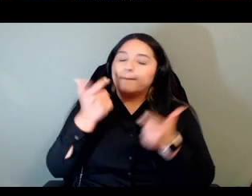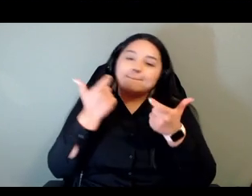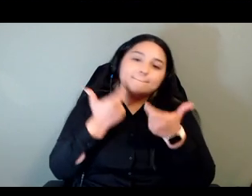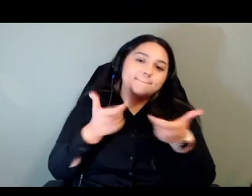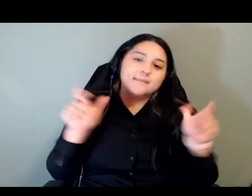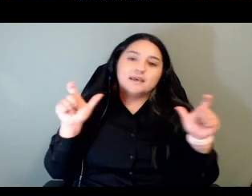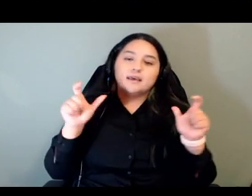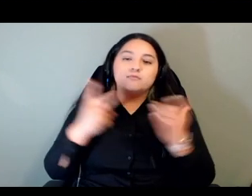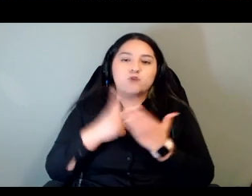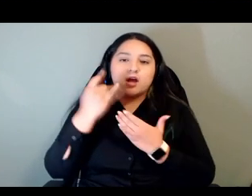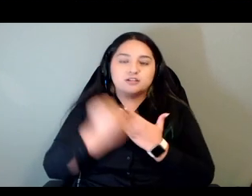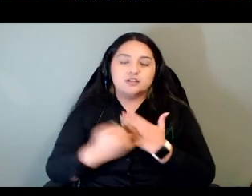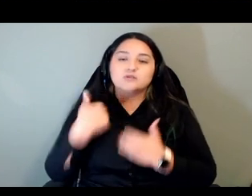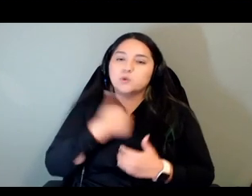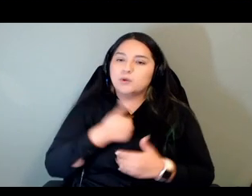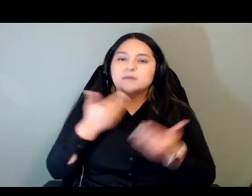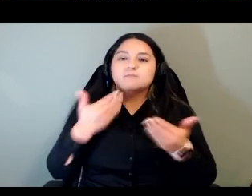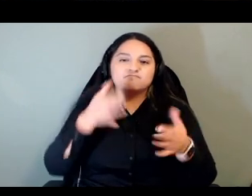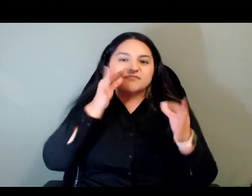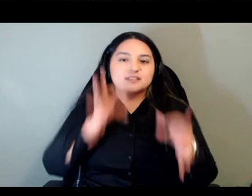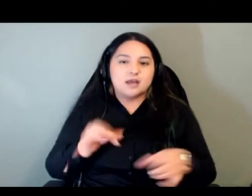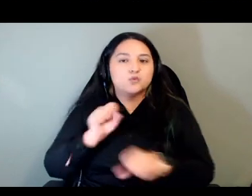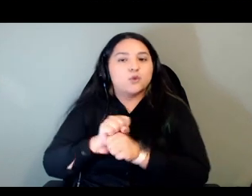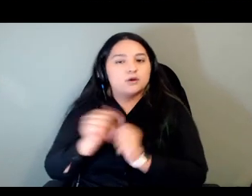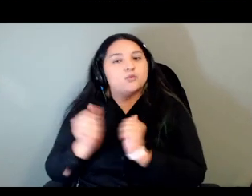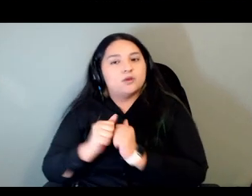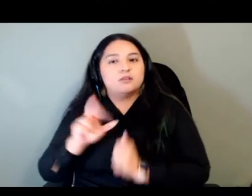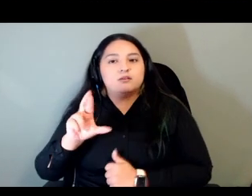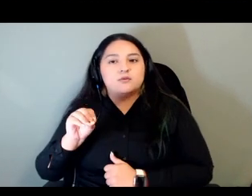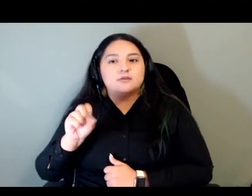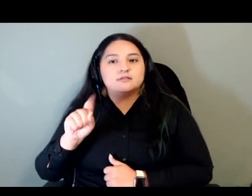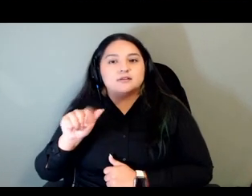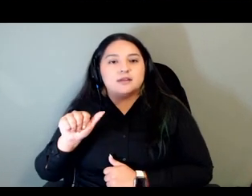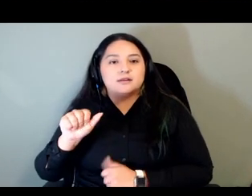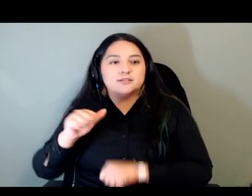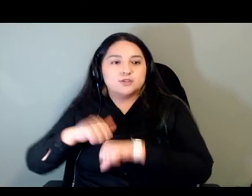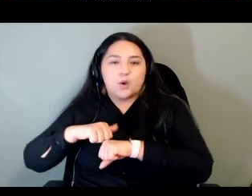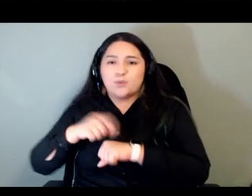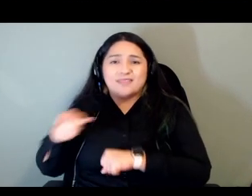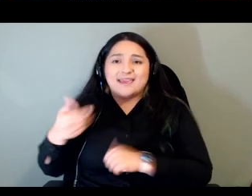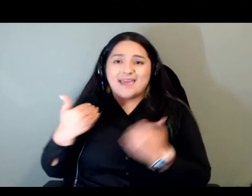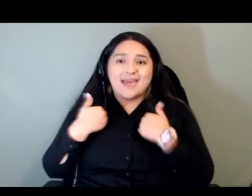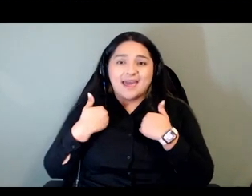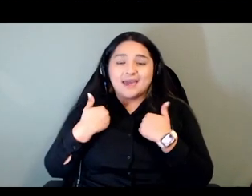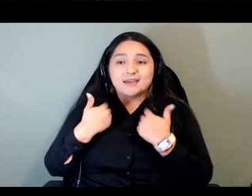of decision to work with rosetta stone because they had frankly a compelling platform like